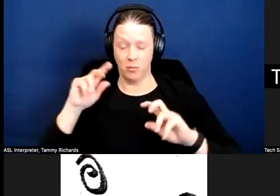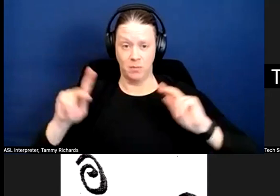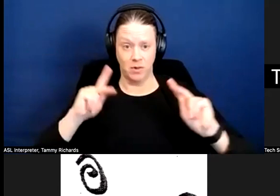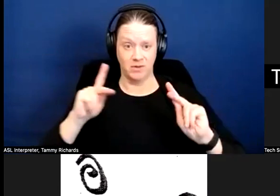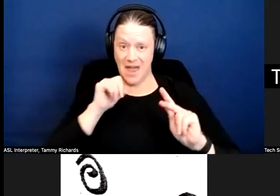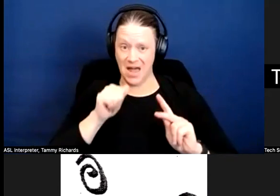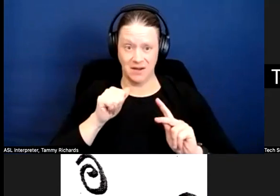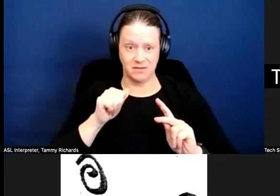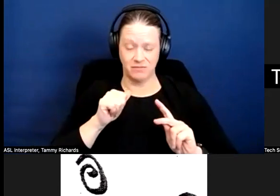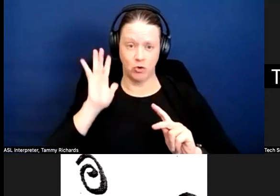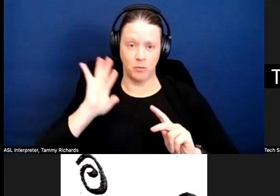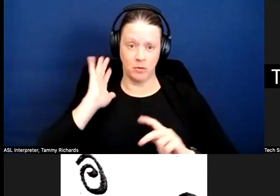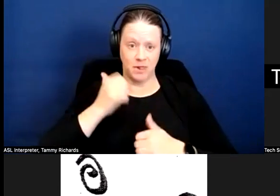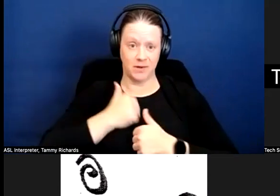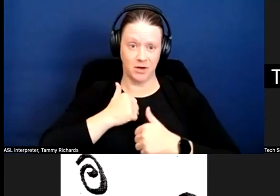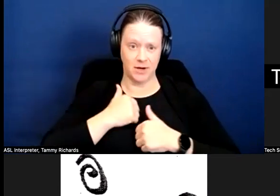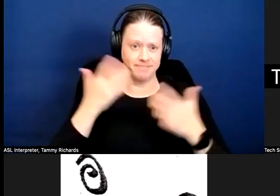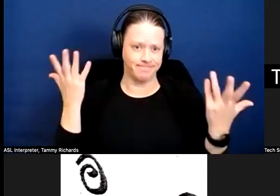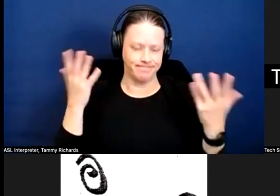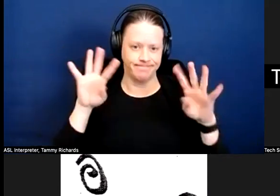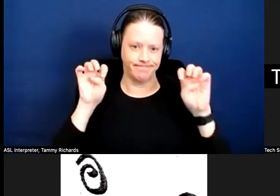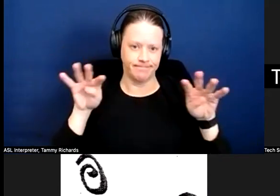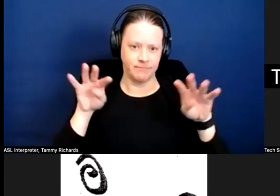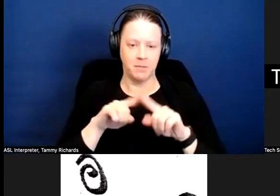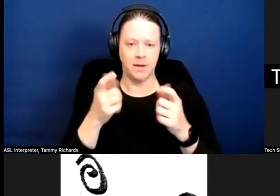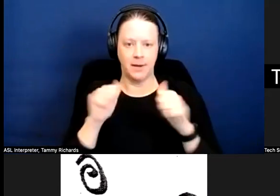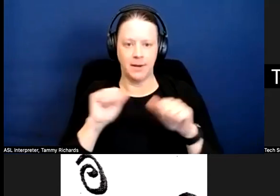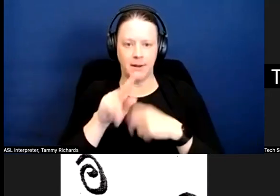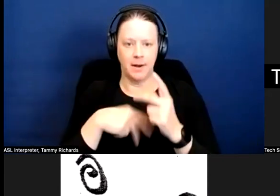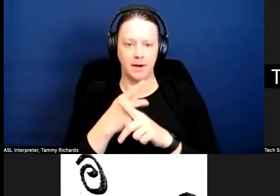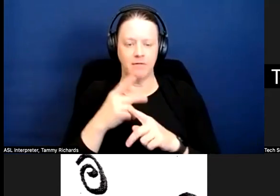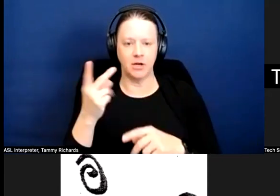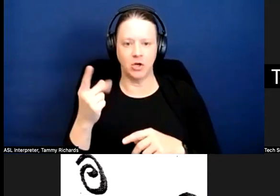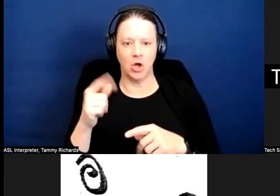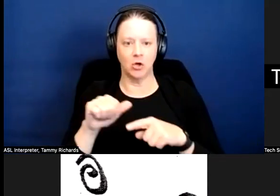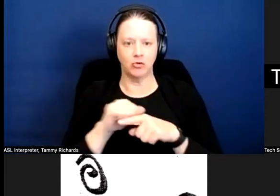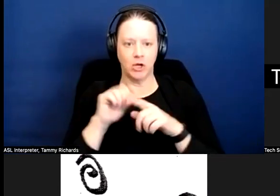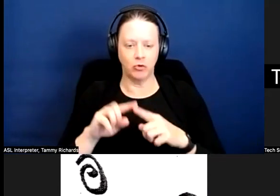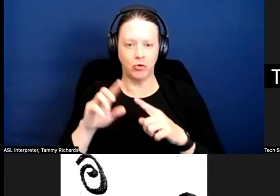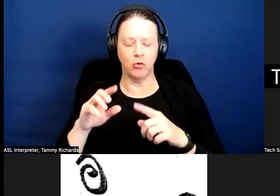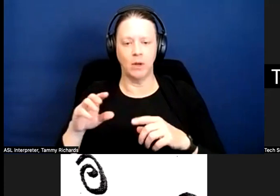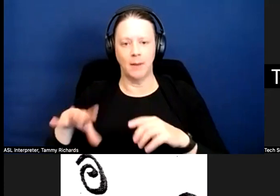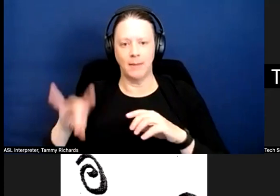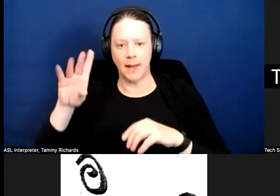But any kind of dog trainer that can train the dog to pick up items, if that's your need,